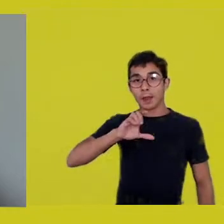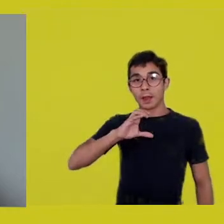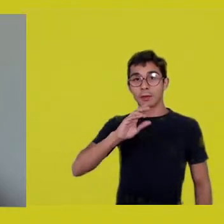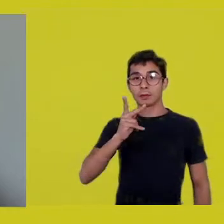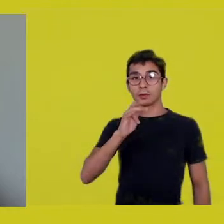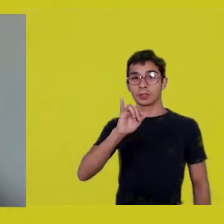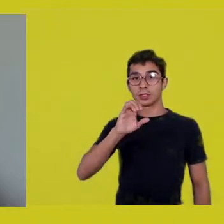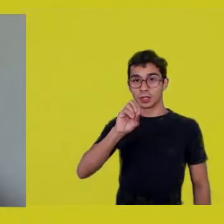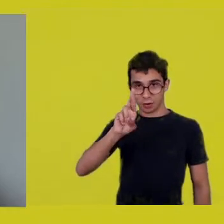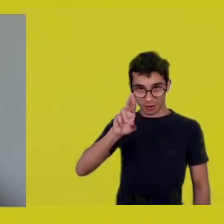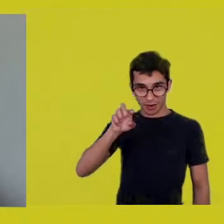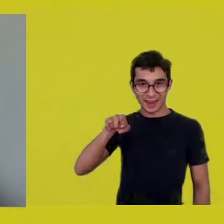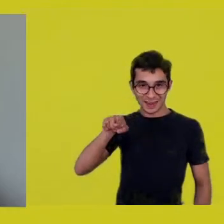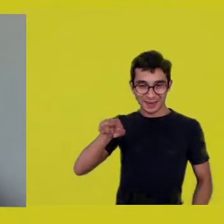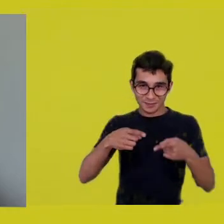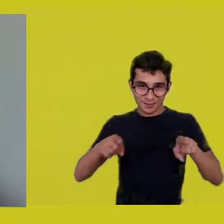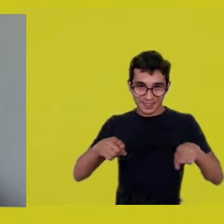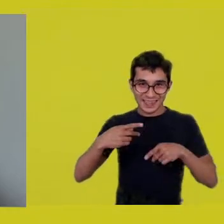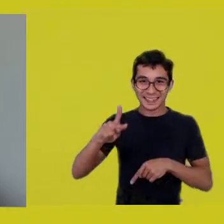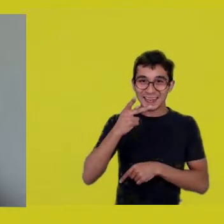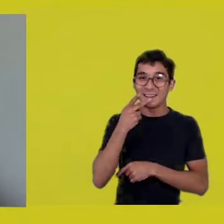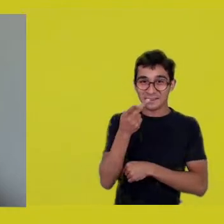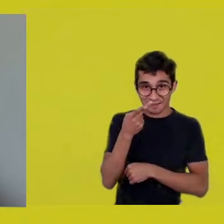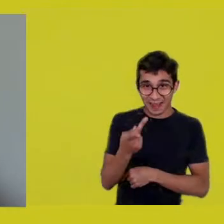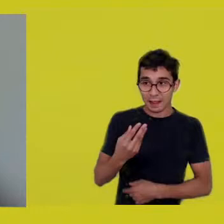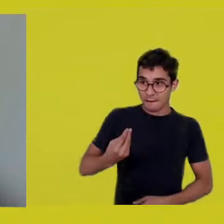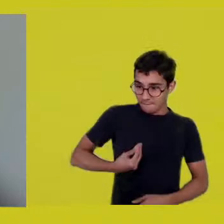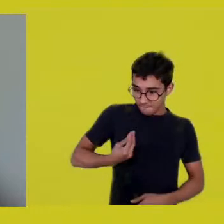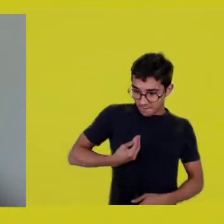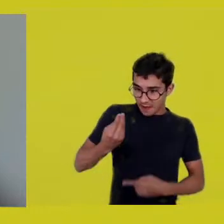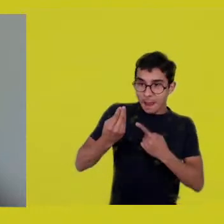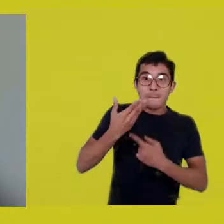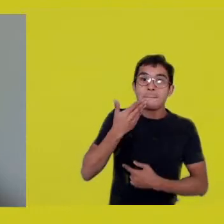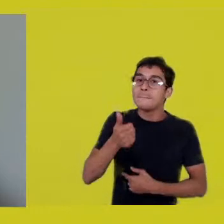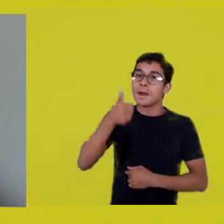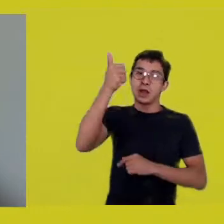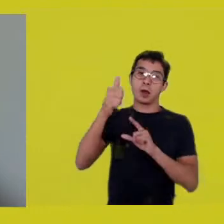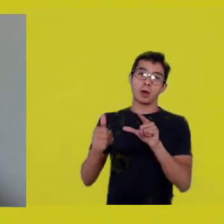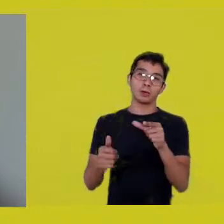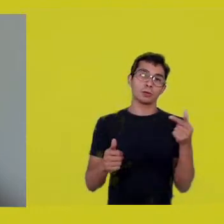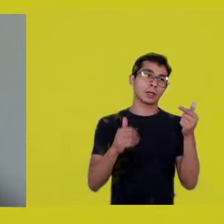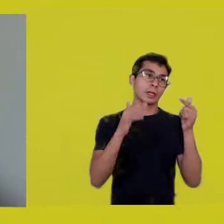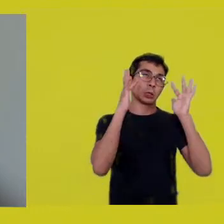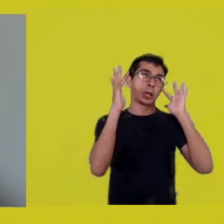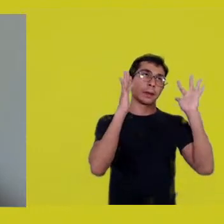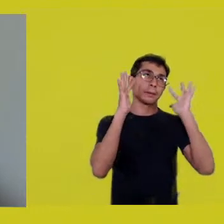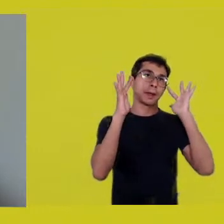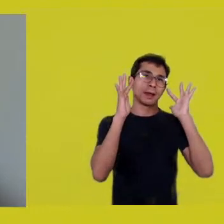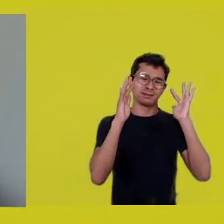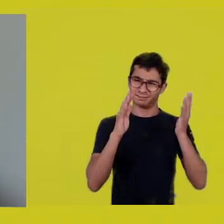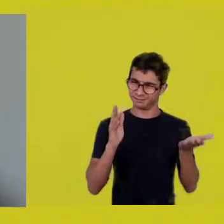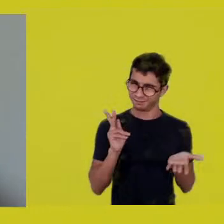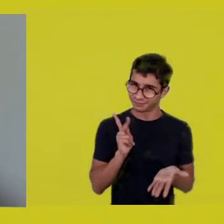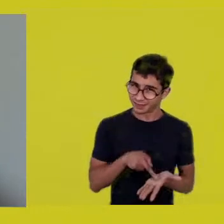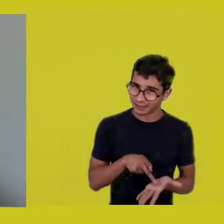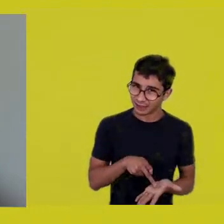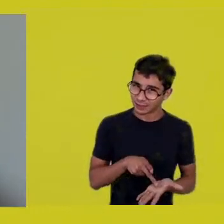Isn’t it? -Yeah, that’s it. I don’t know if that is true, because it seems to me